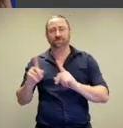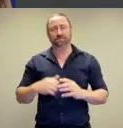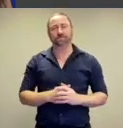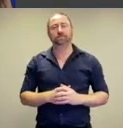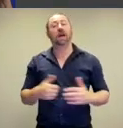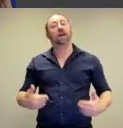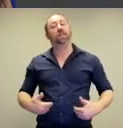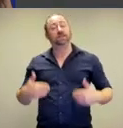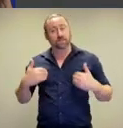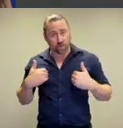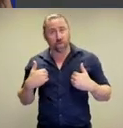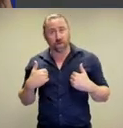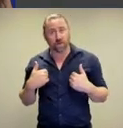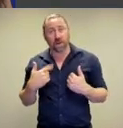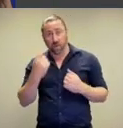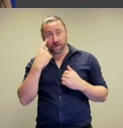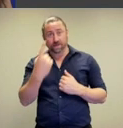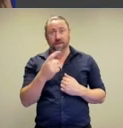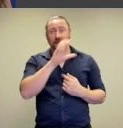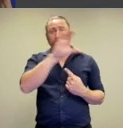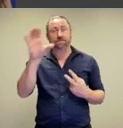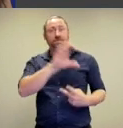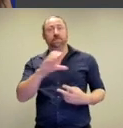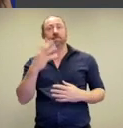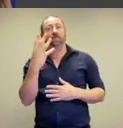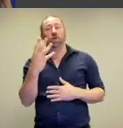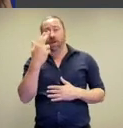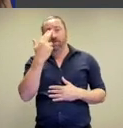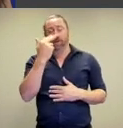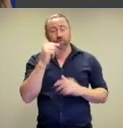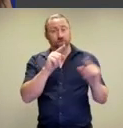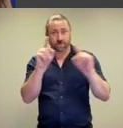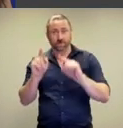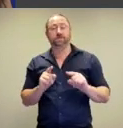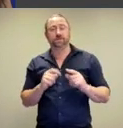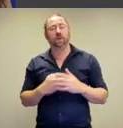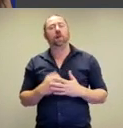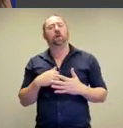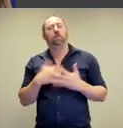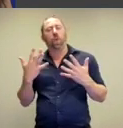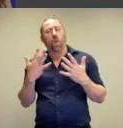bathrooms. But this morning as we see from the images that I have on